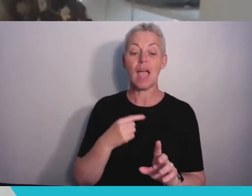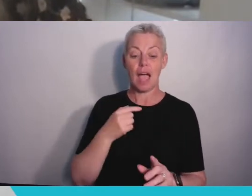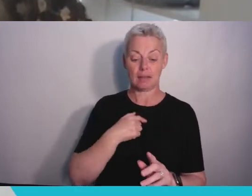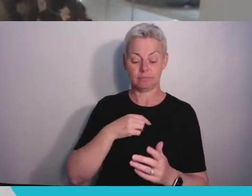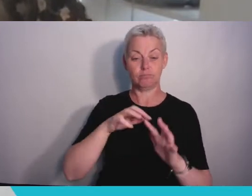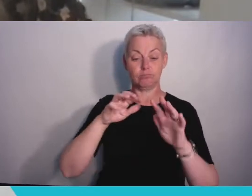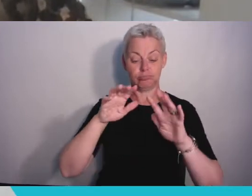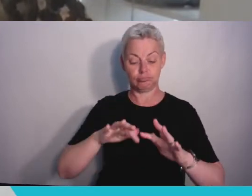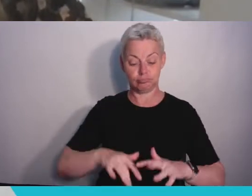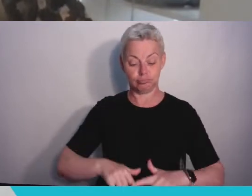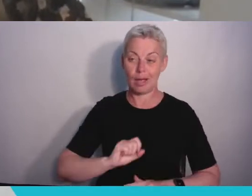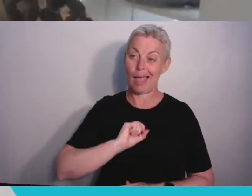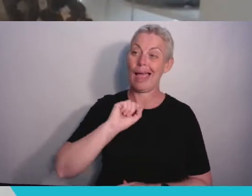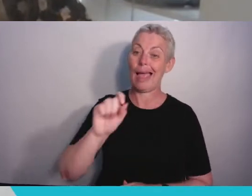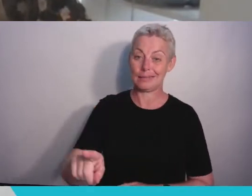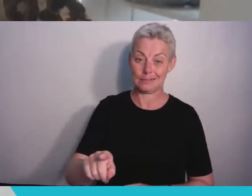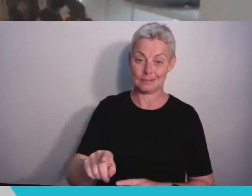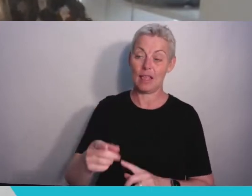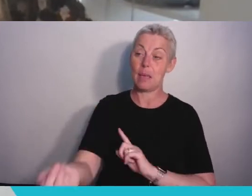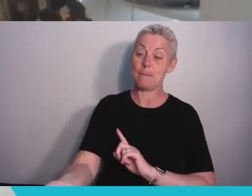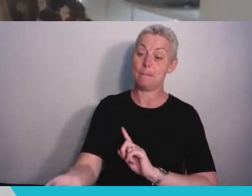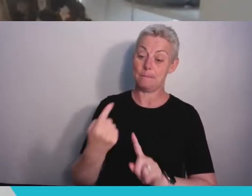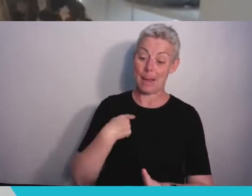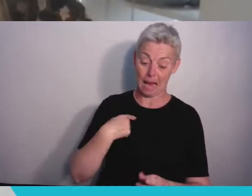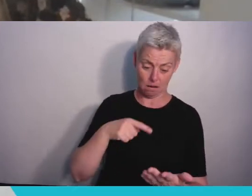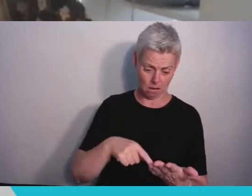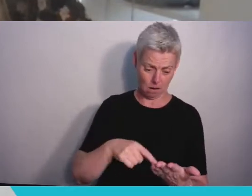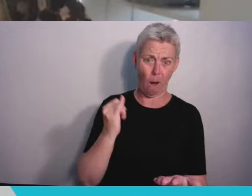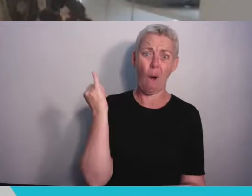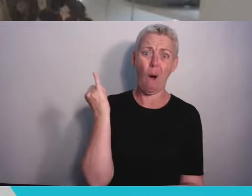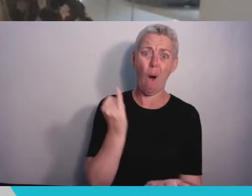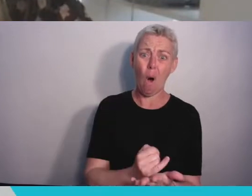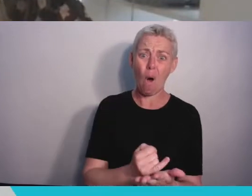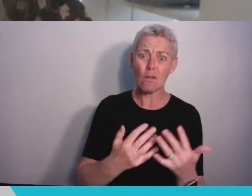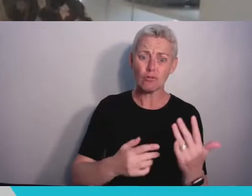be able to finish my degree and that I wasn’t cut out for uni. Half the reason for that